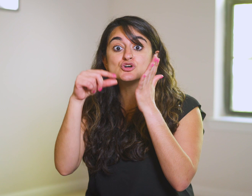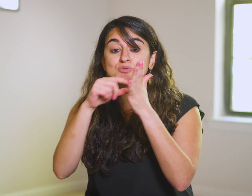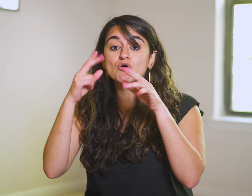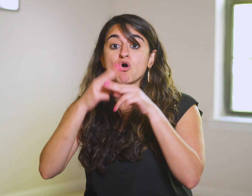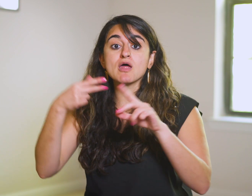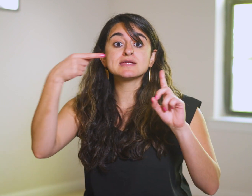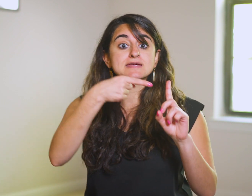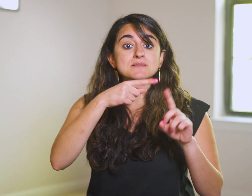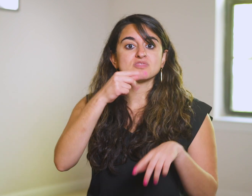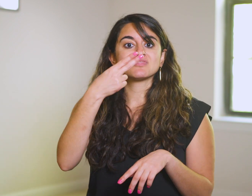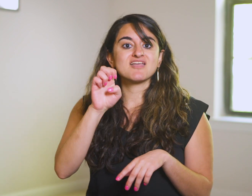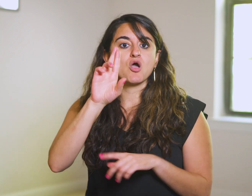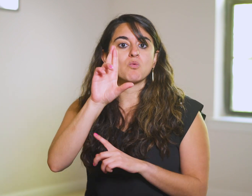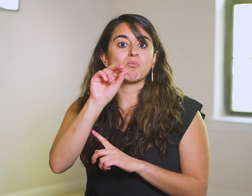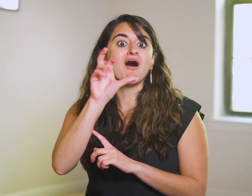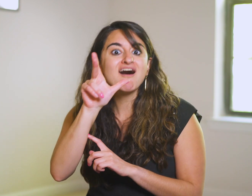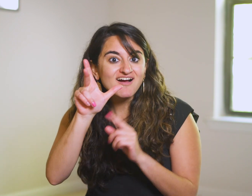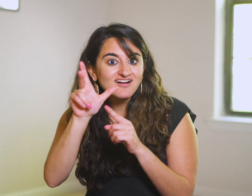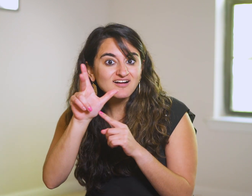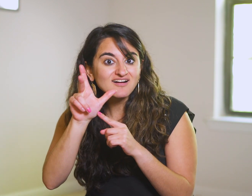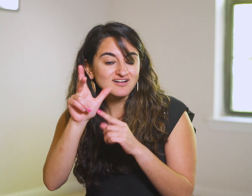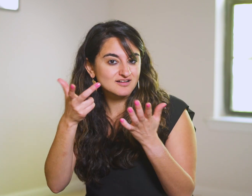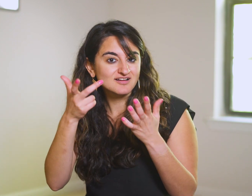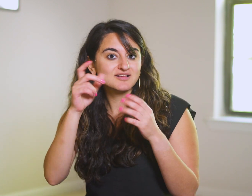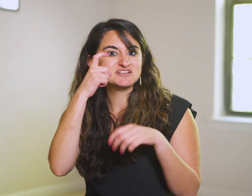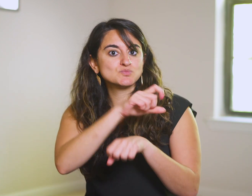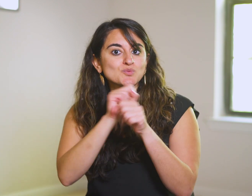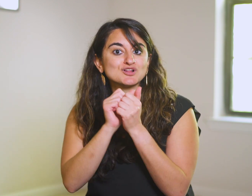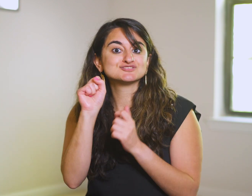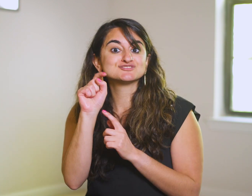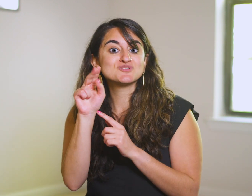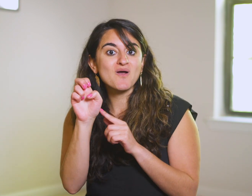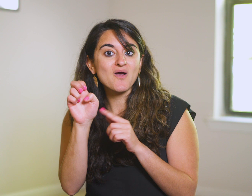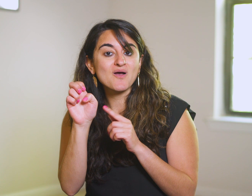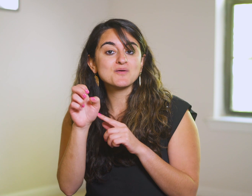Scripture calls Him “the Rock”